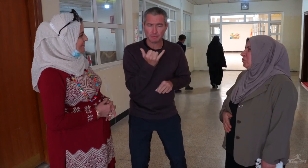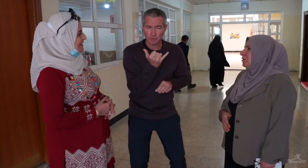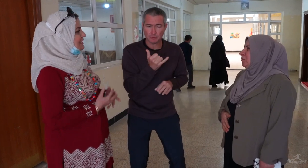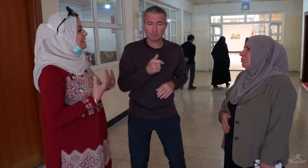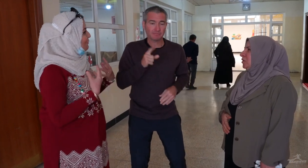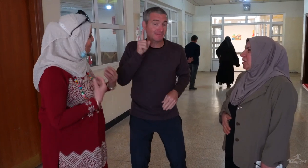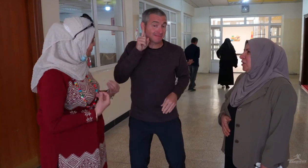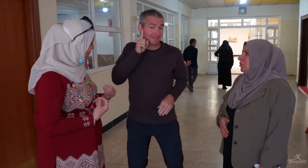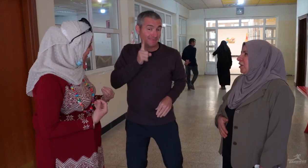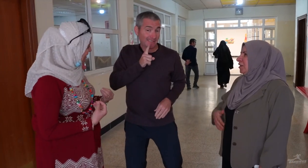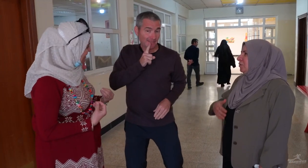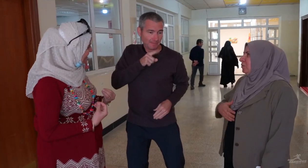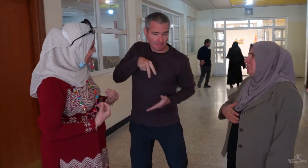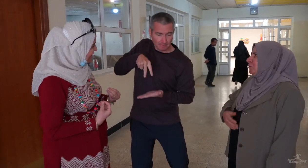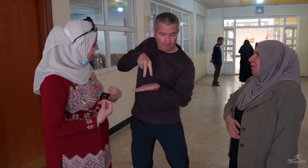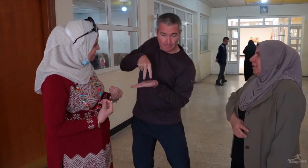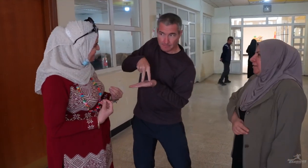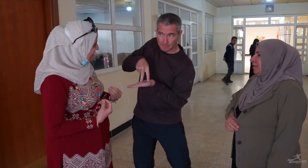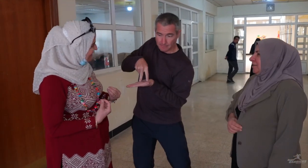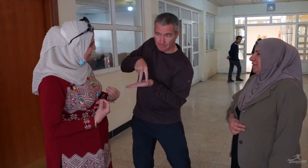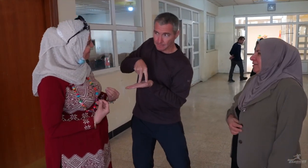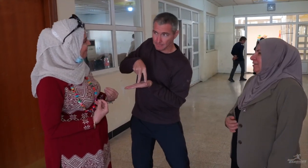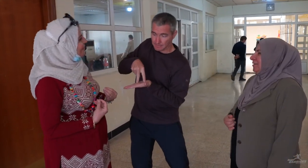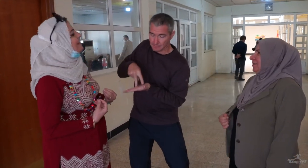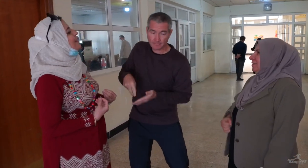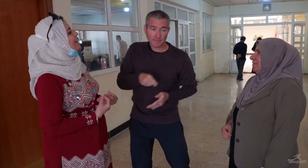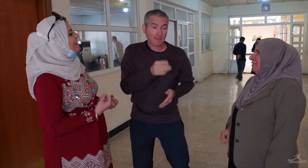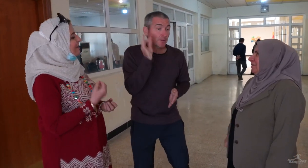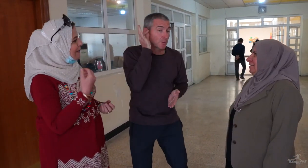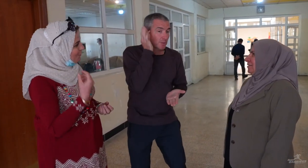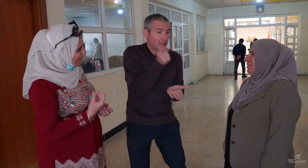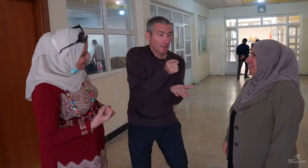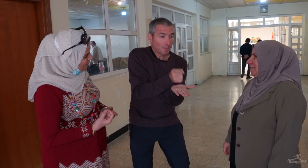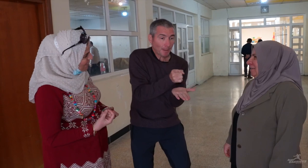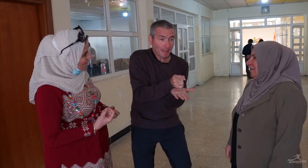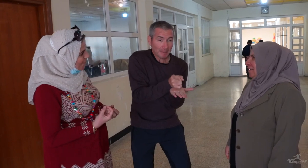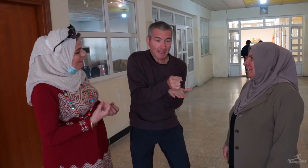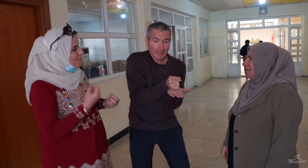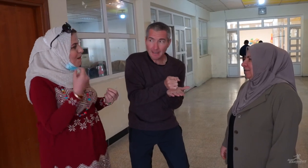You bring a Deaf person working with a hearing teacher in the classroom.